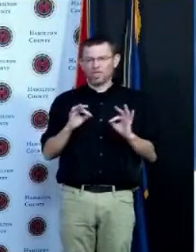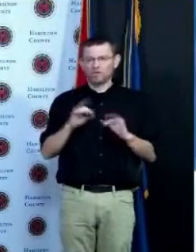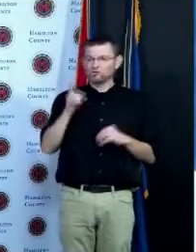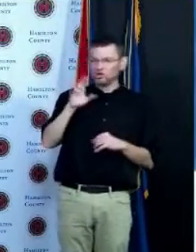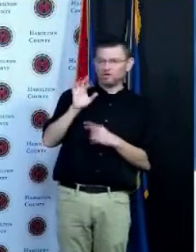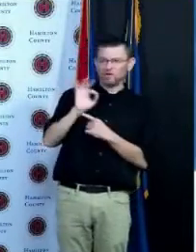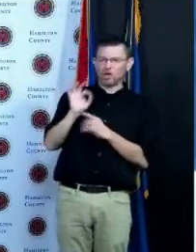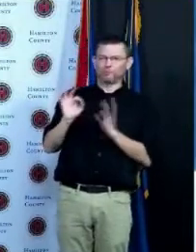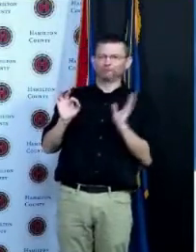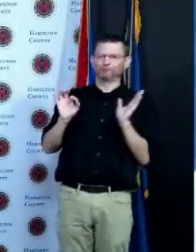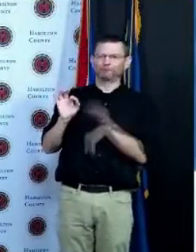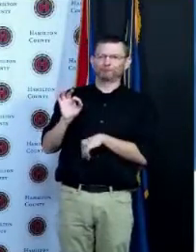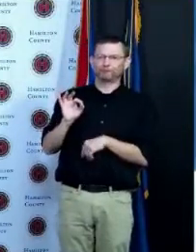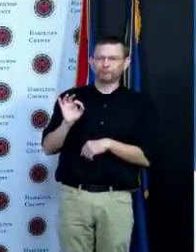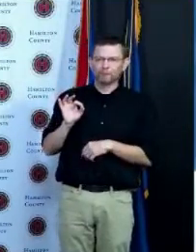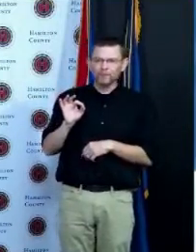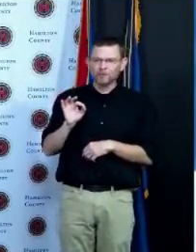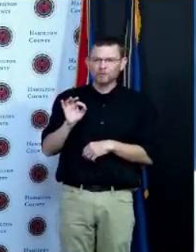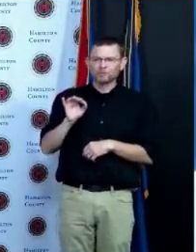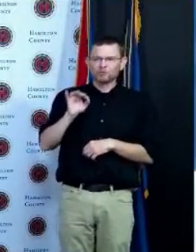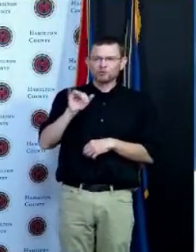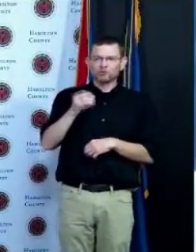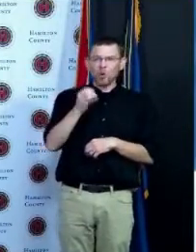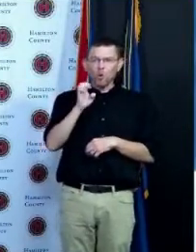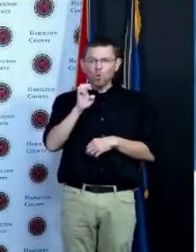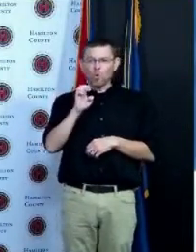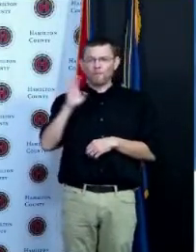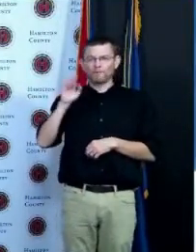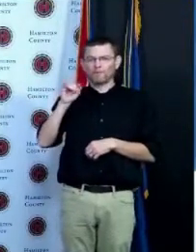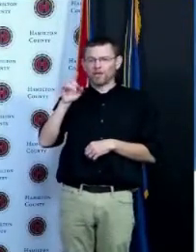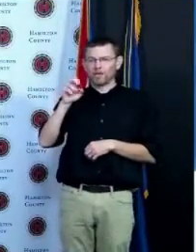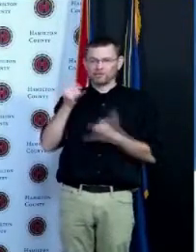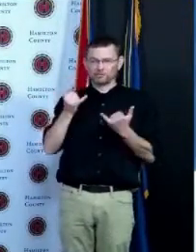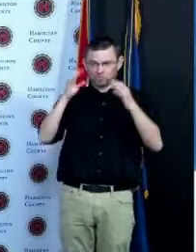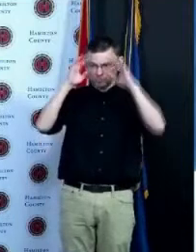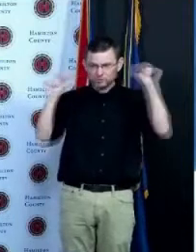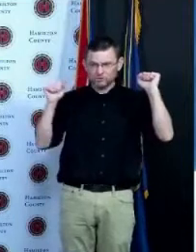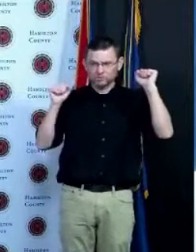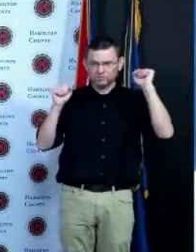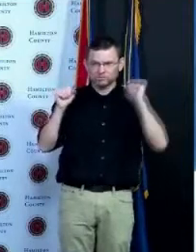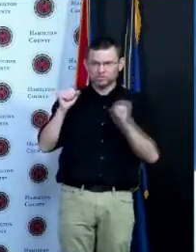want to hear from Kamala Harris we don't want to hear when when individuals who with my political